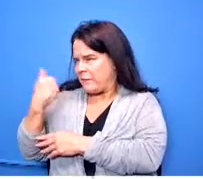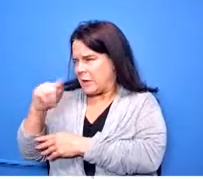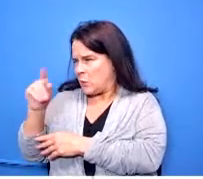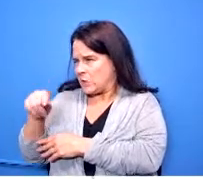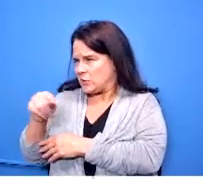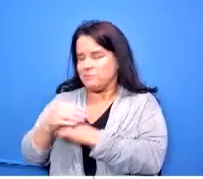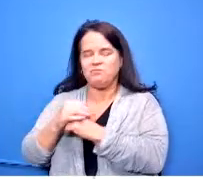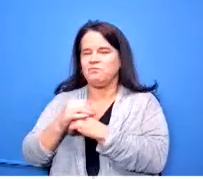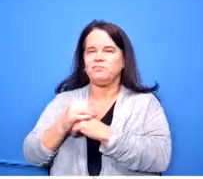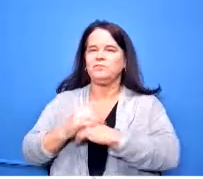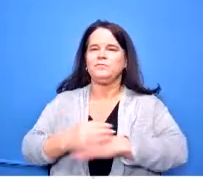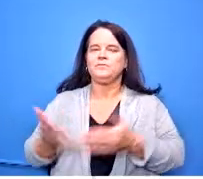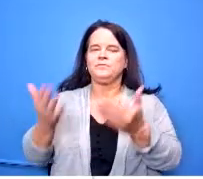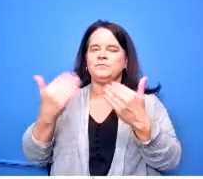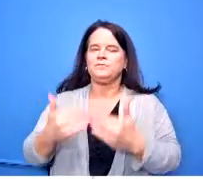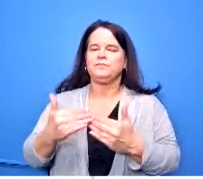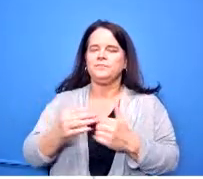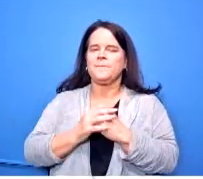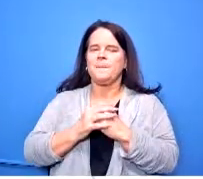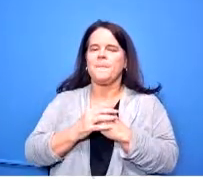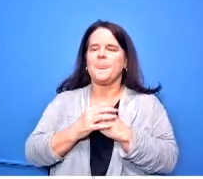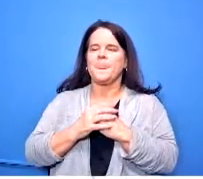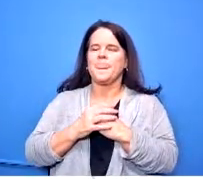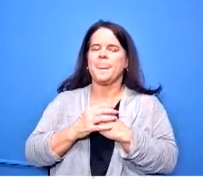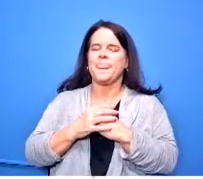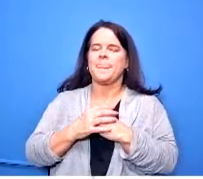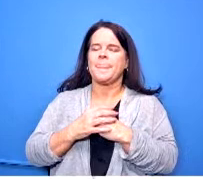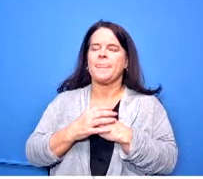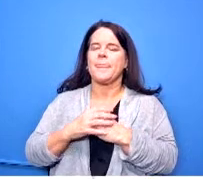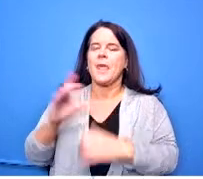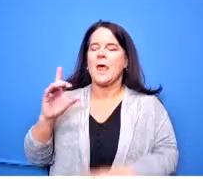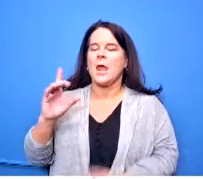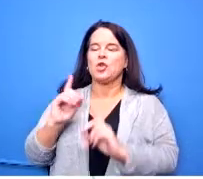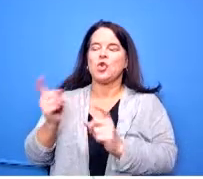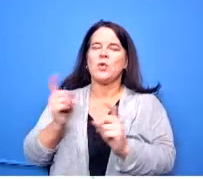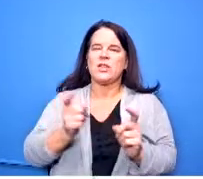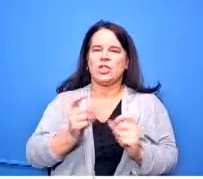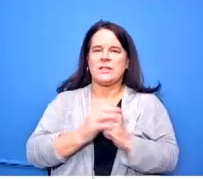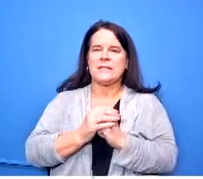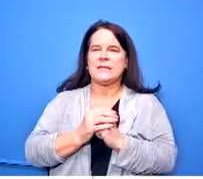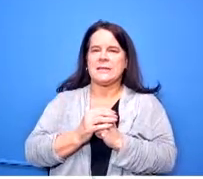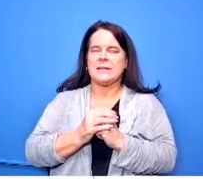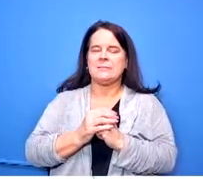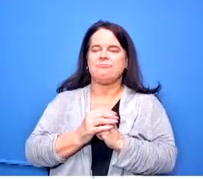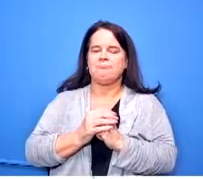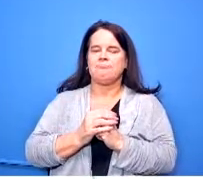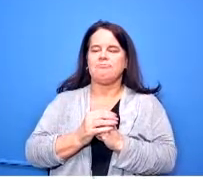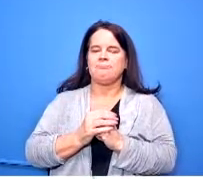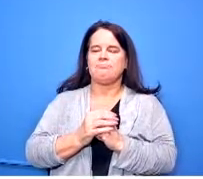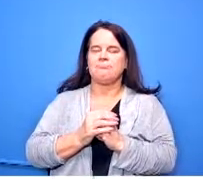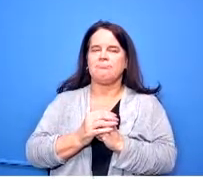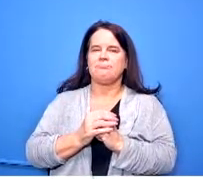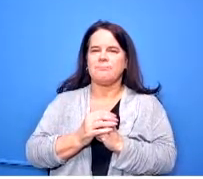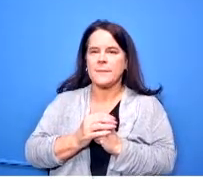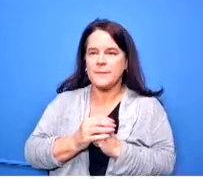so you can go to your next recommendation okay donations i have donations which is very good